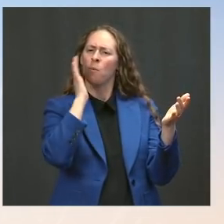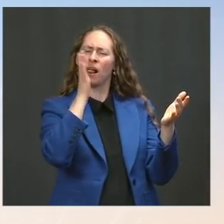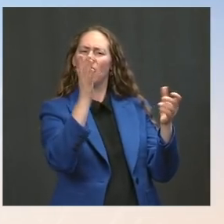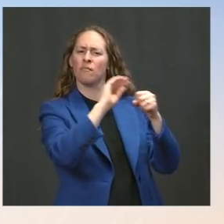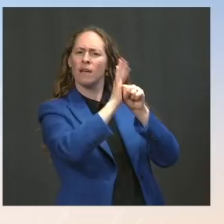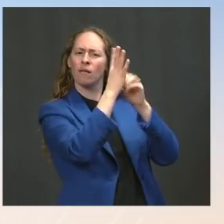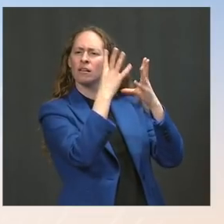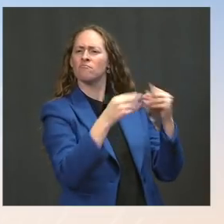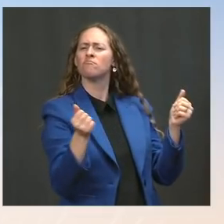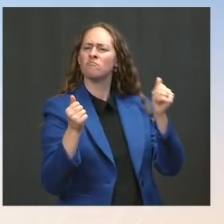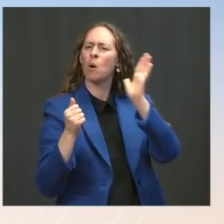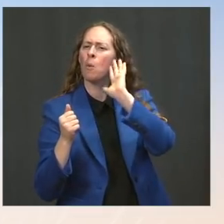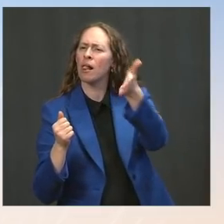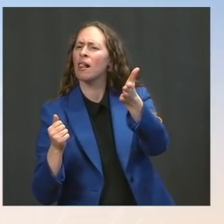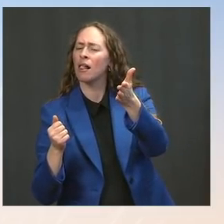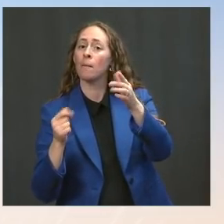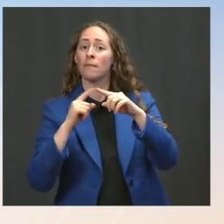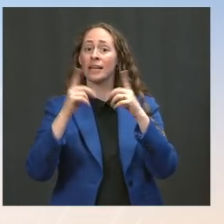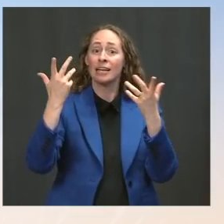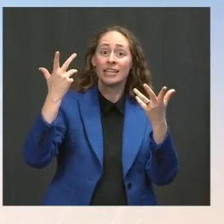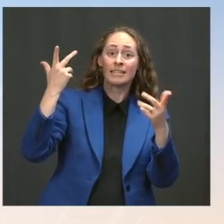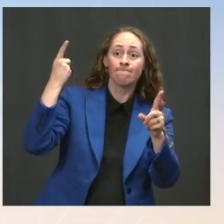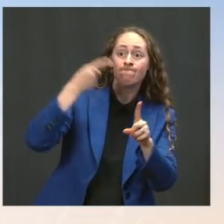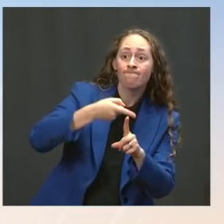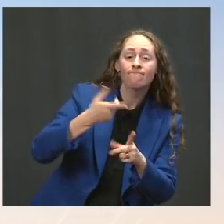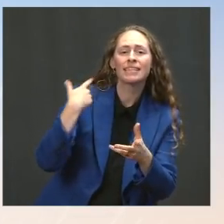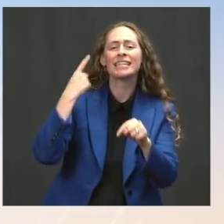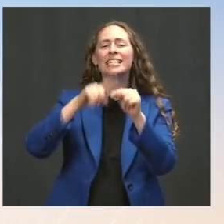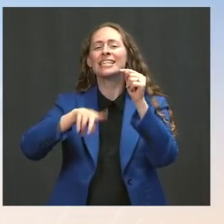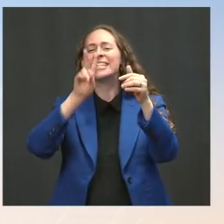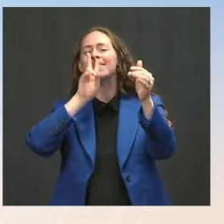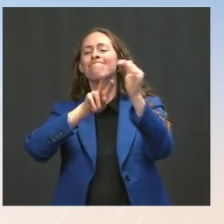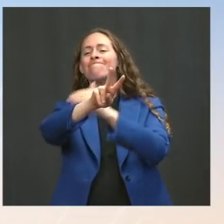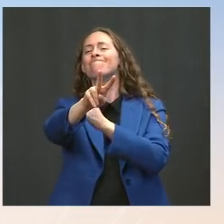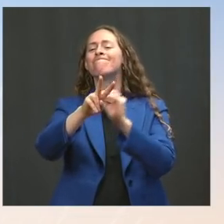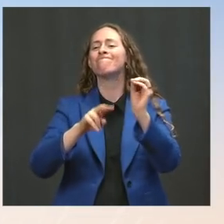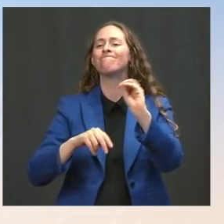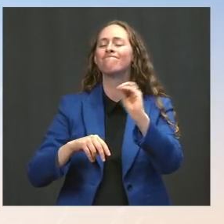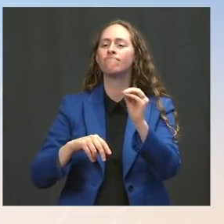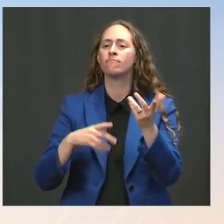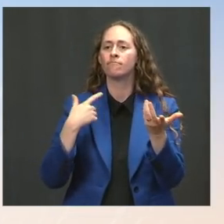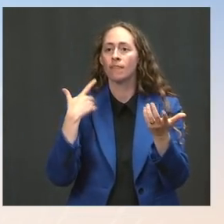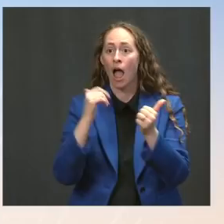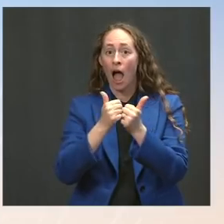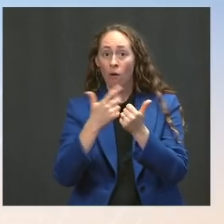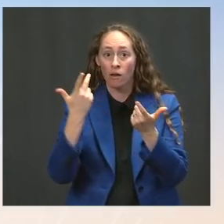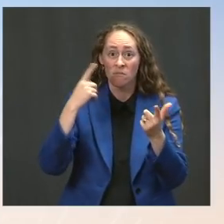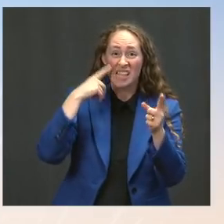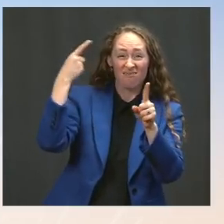because it's all about what success we have at getting more people vaccinated, getting more vaccines out to the world,